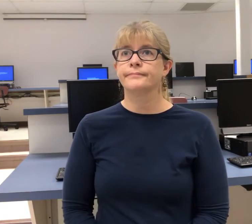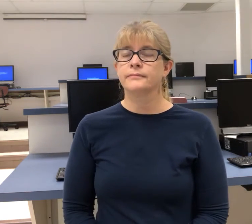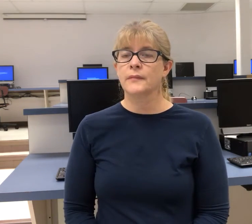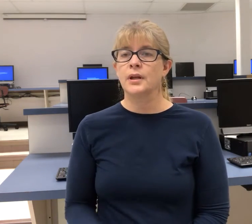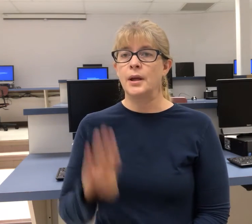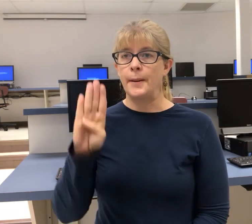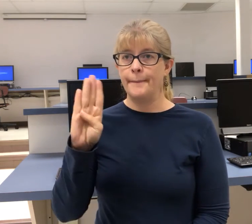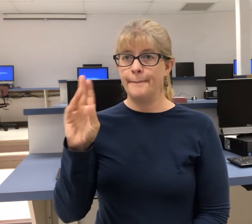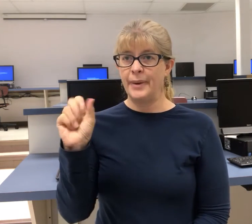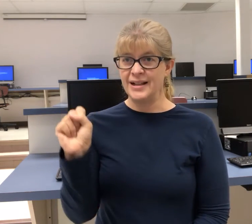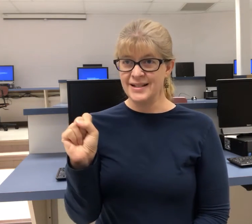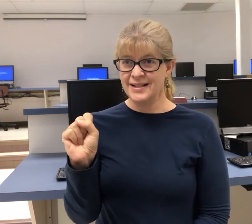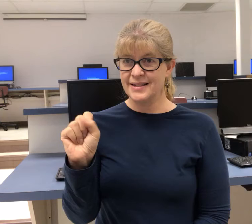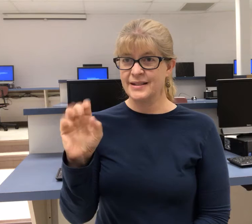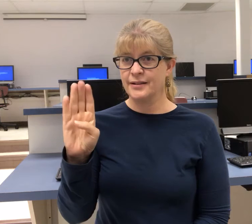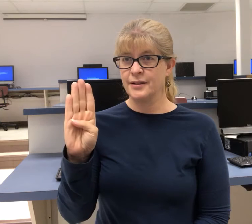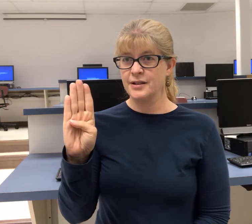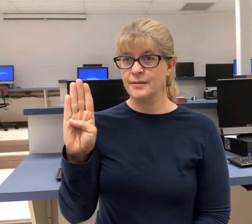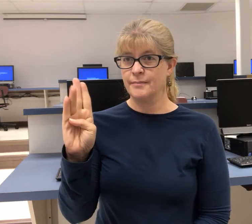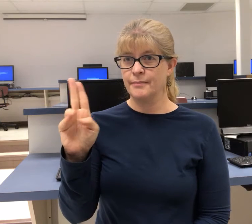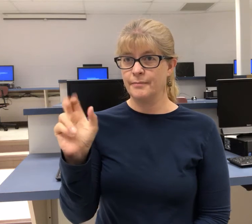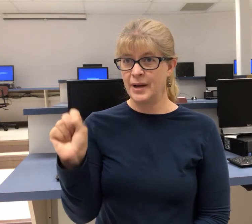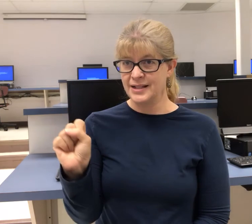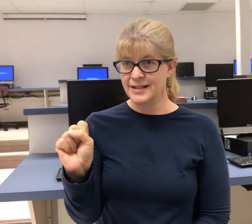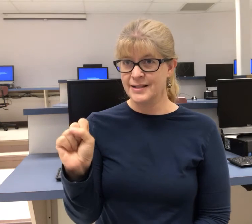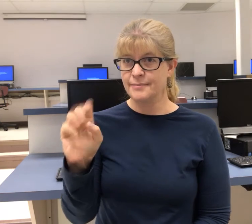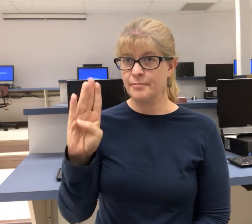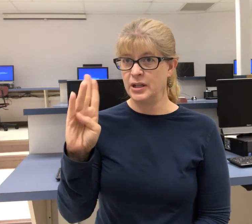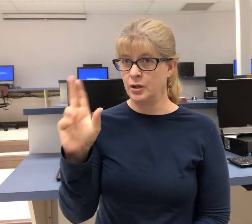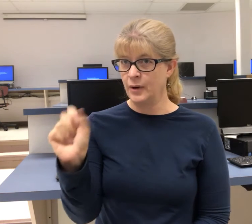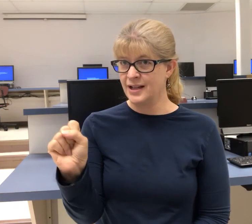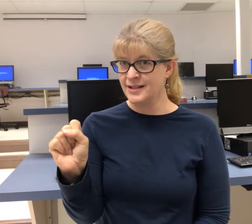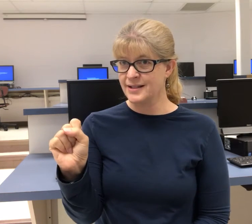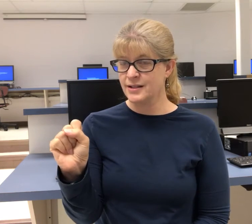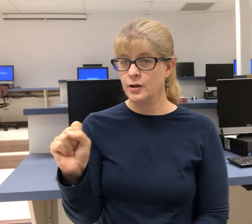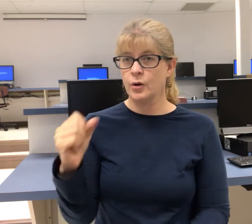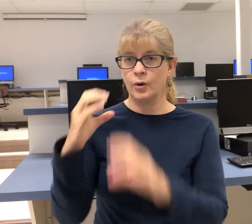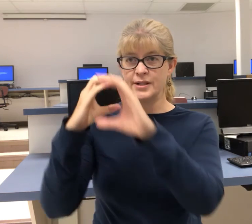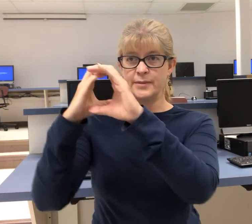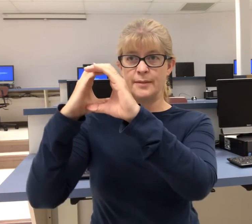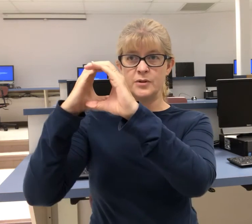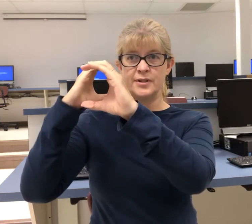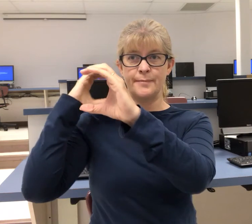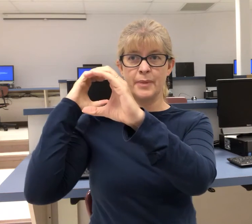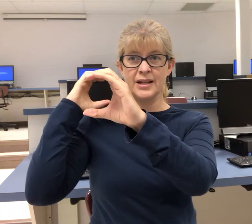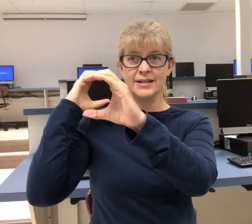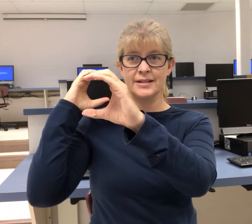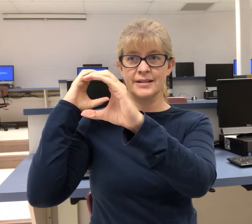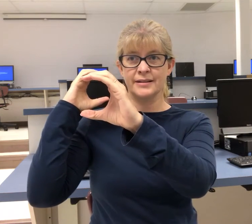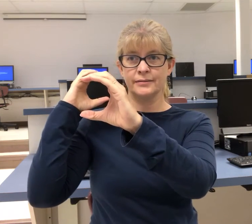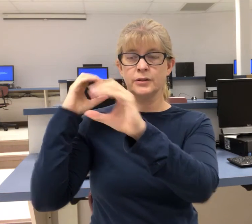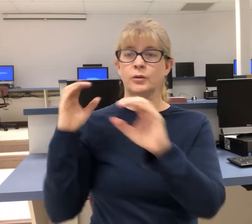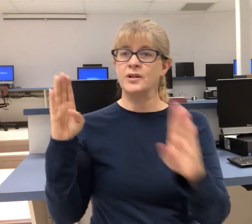bus bus B-U-S or sometimes you see "bus"